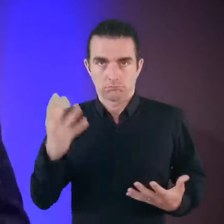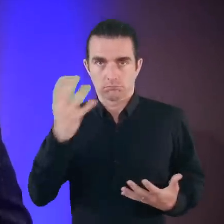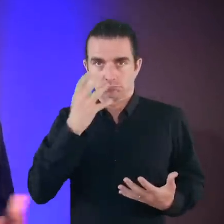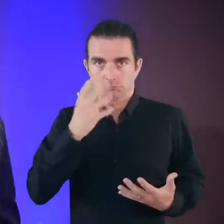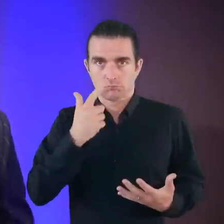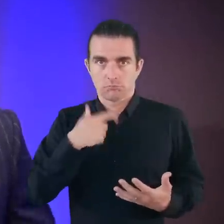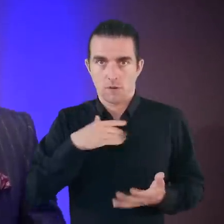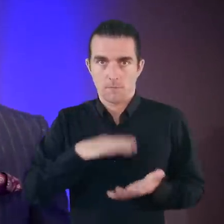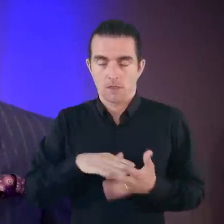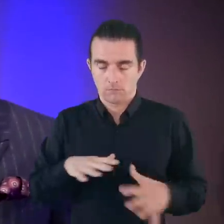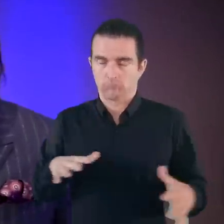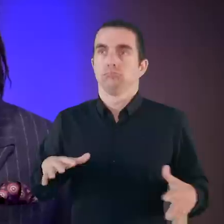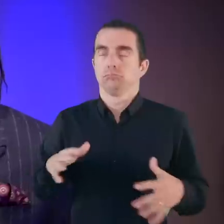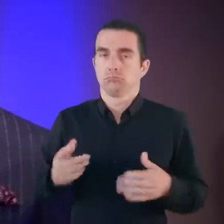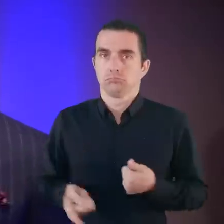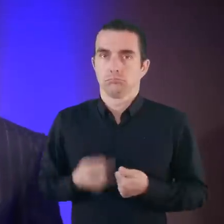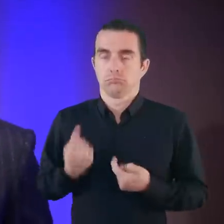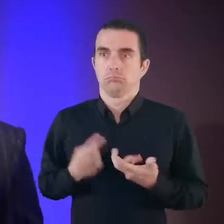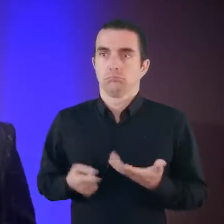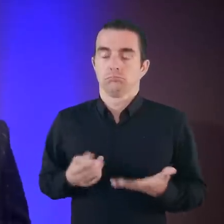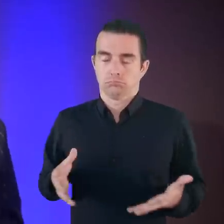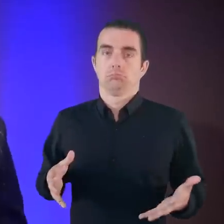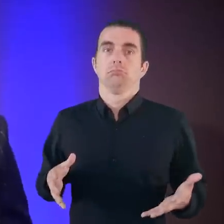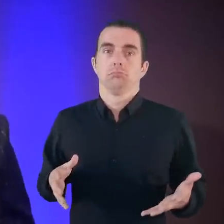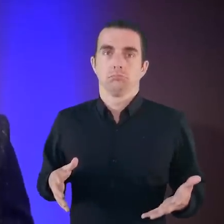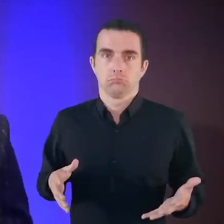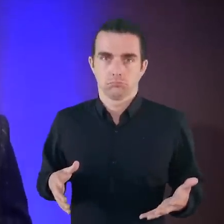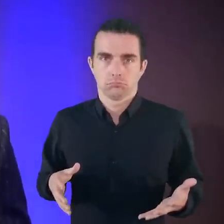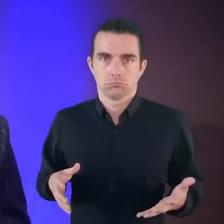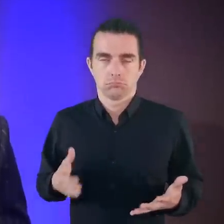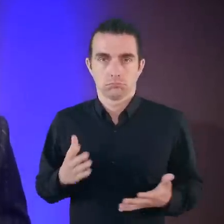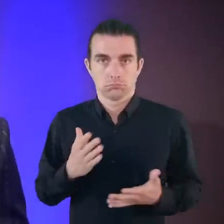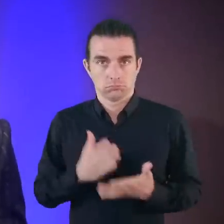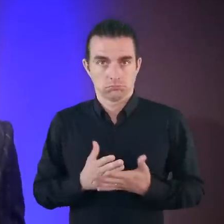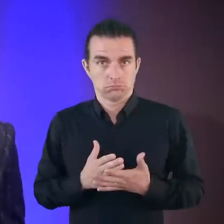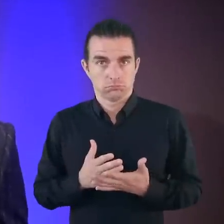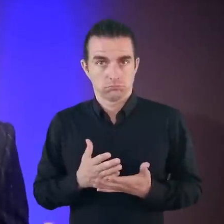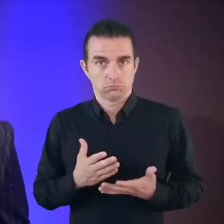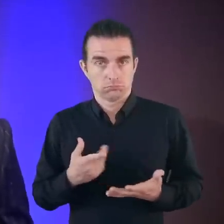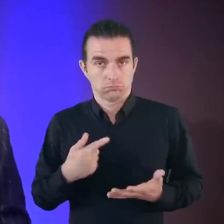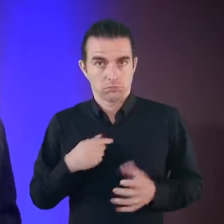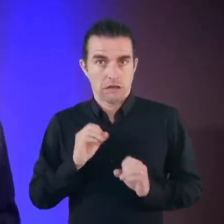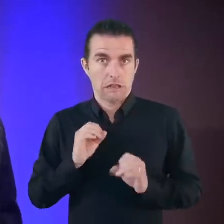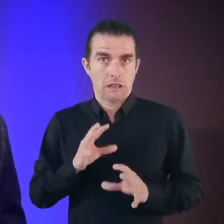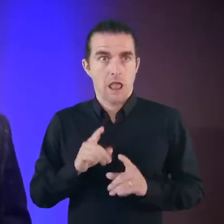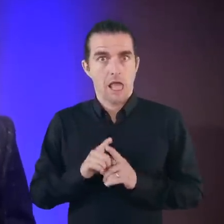Now, my mum is going to come up a lot in this talk as it was a really easy metaphor to use.